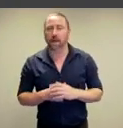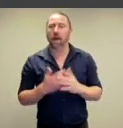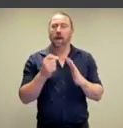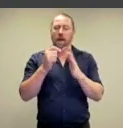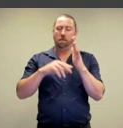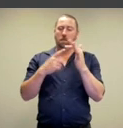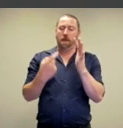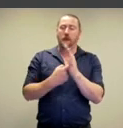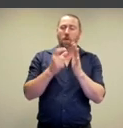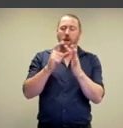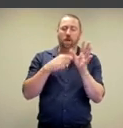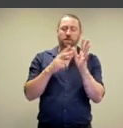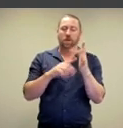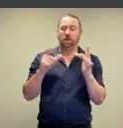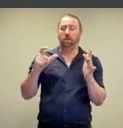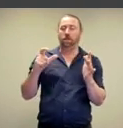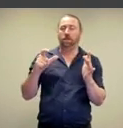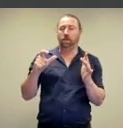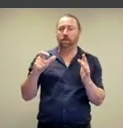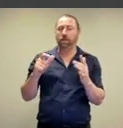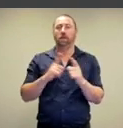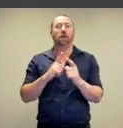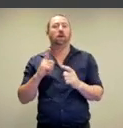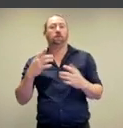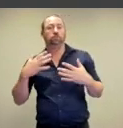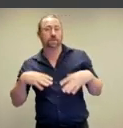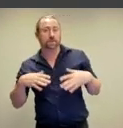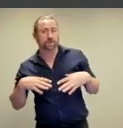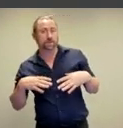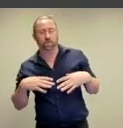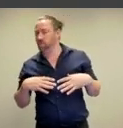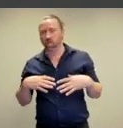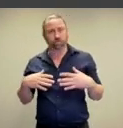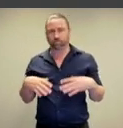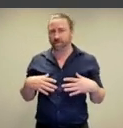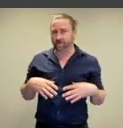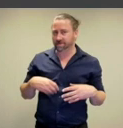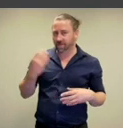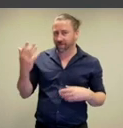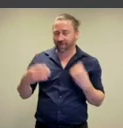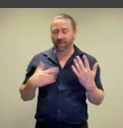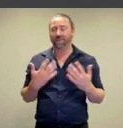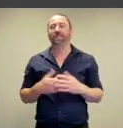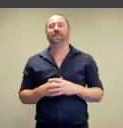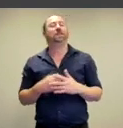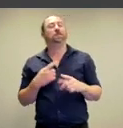by playing with the power dynamics inherent to